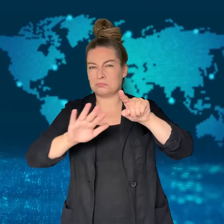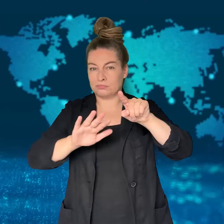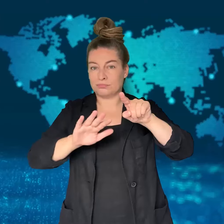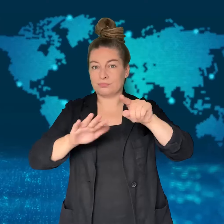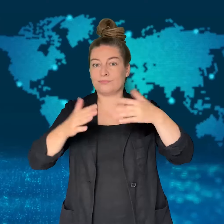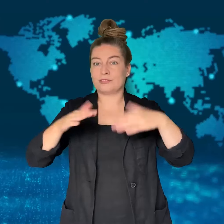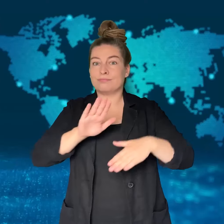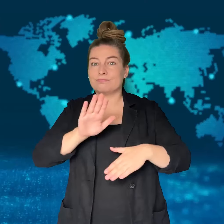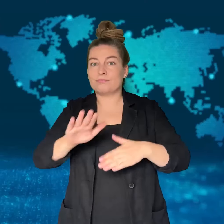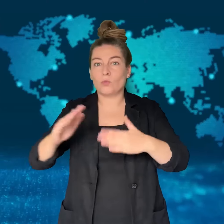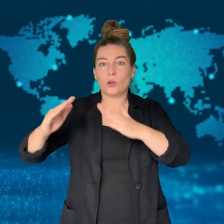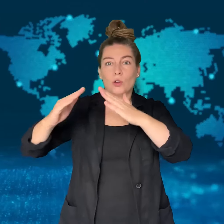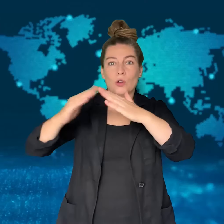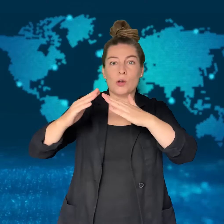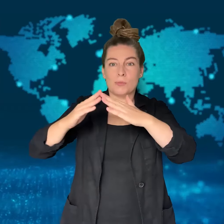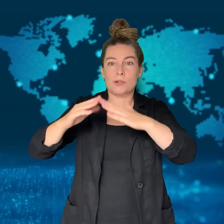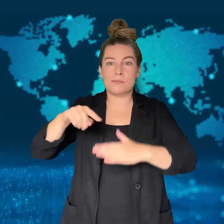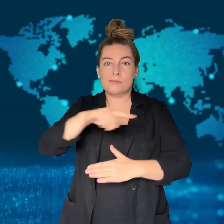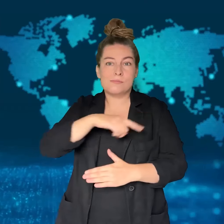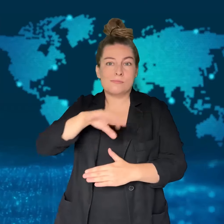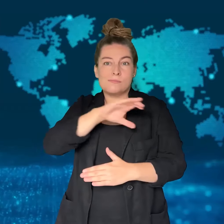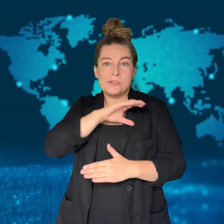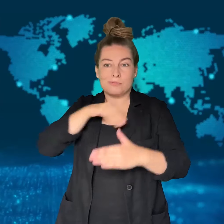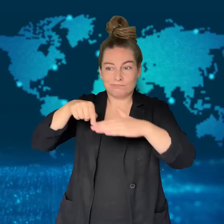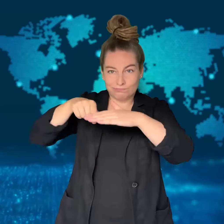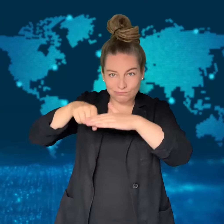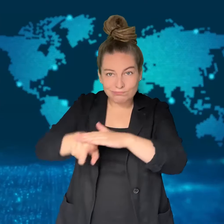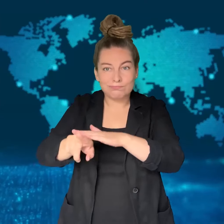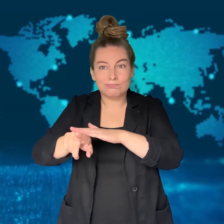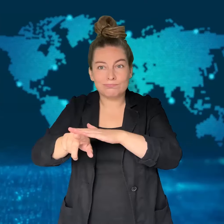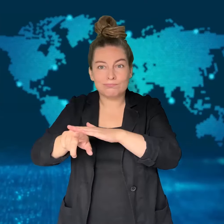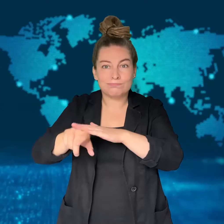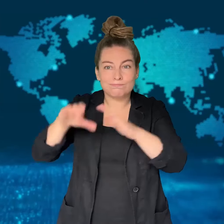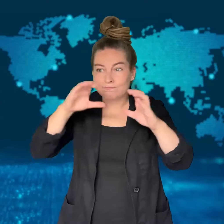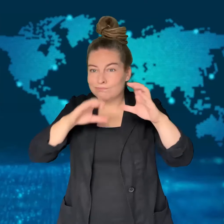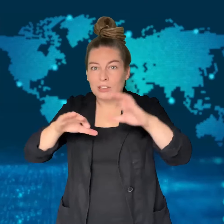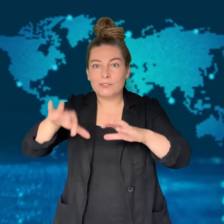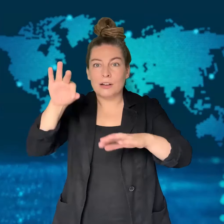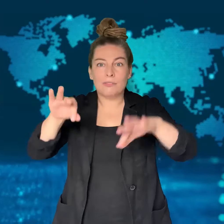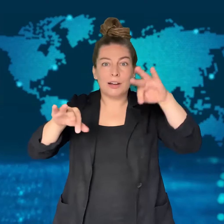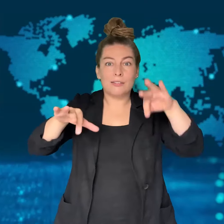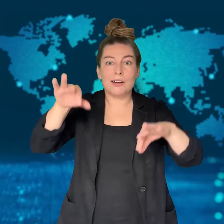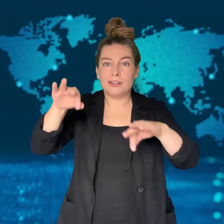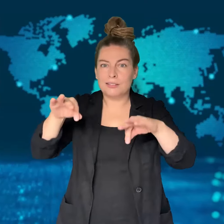Chemicals were found in his home, and he was